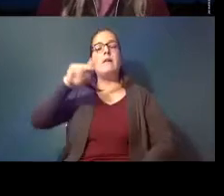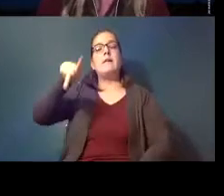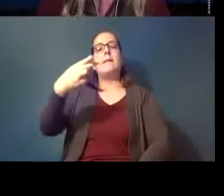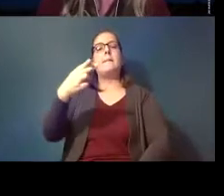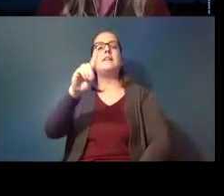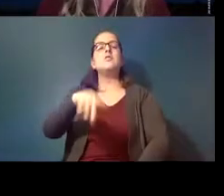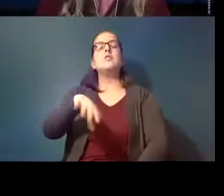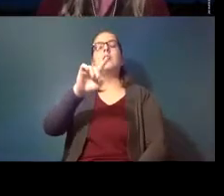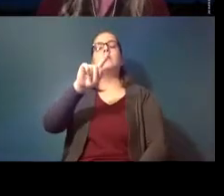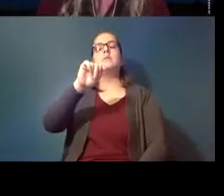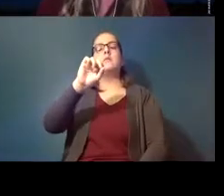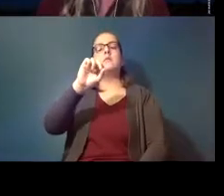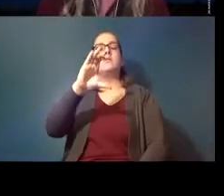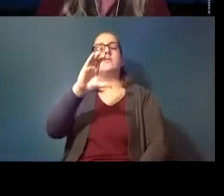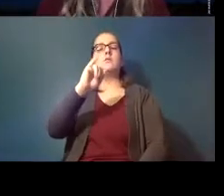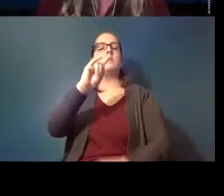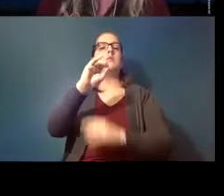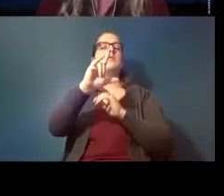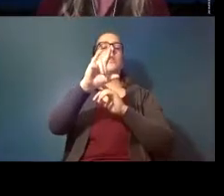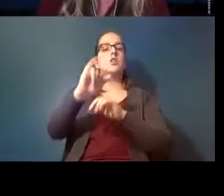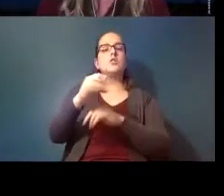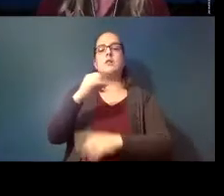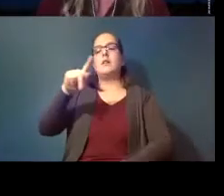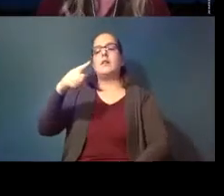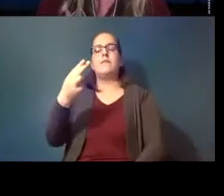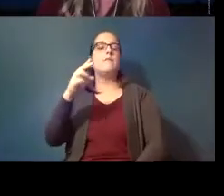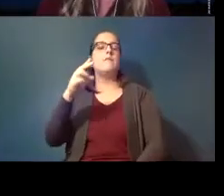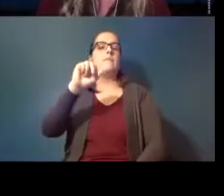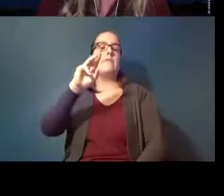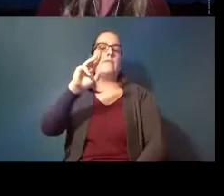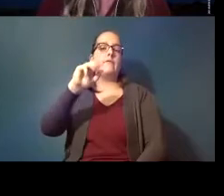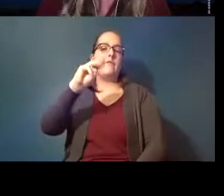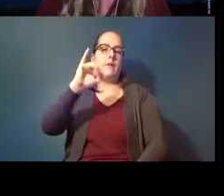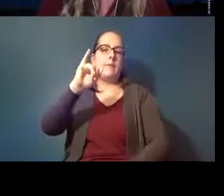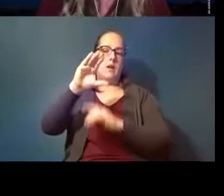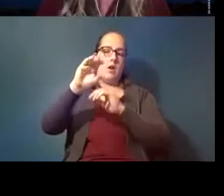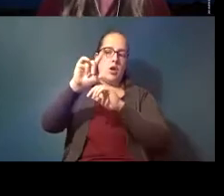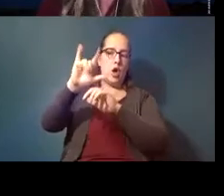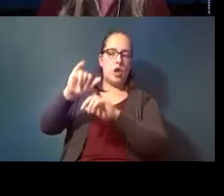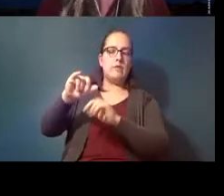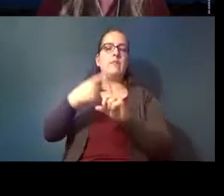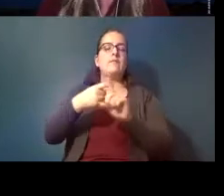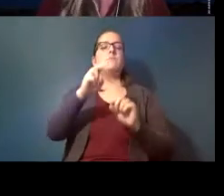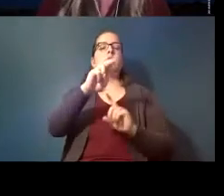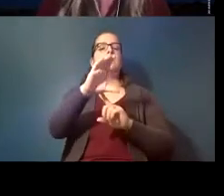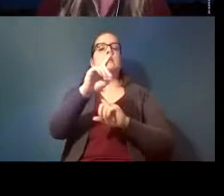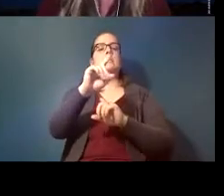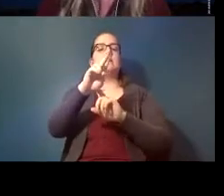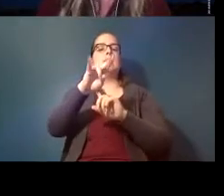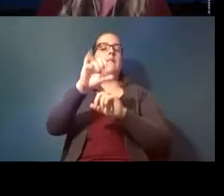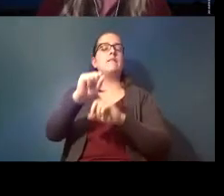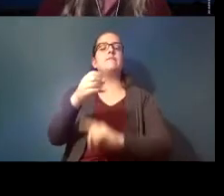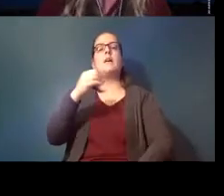from uc davis and an ms in environmental science and policy from john hopkins university she has